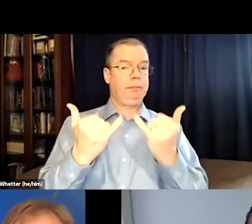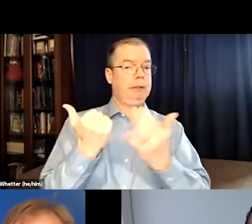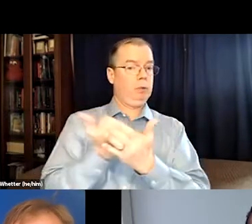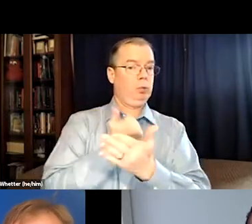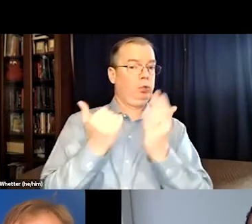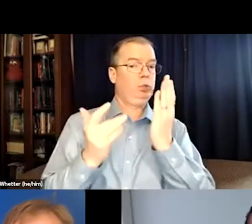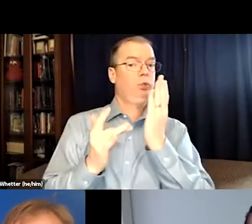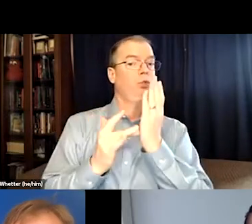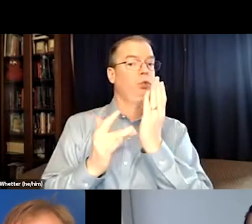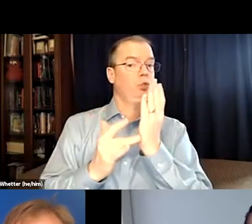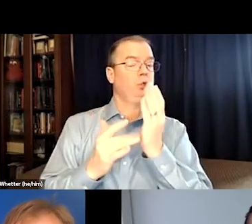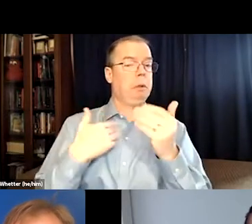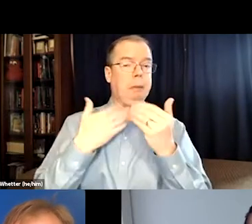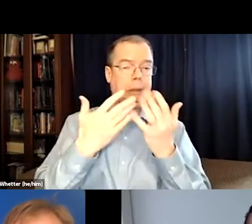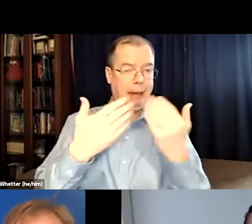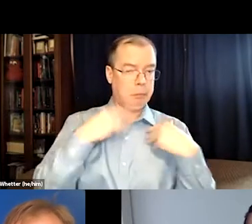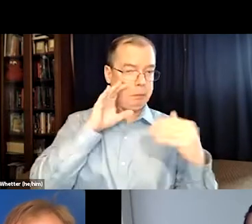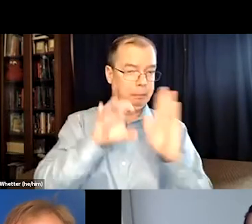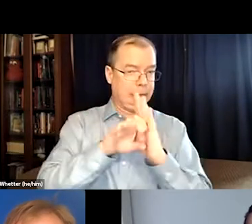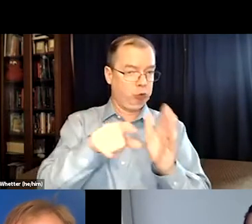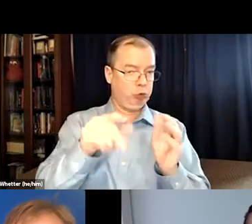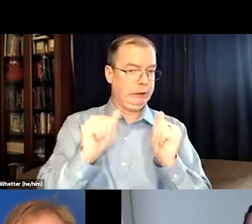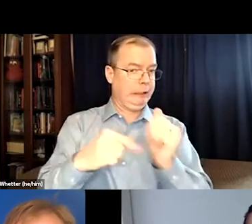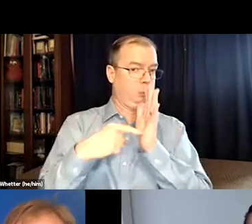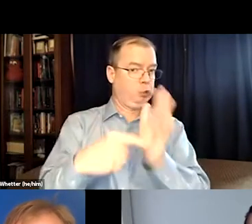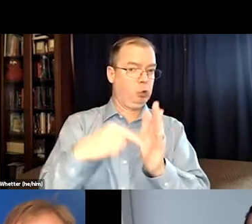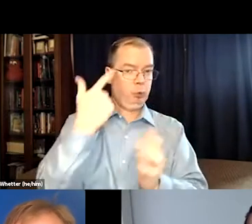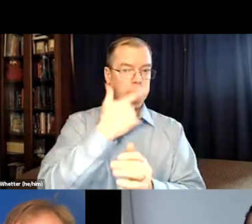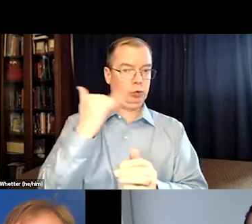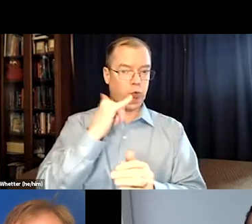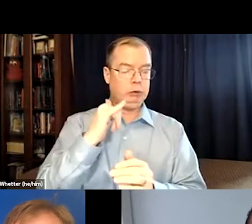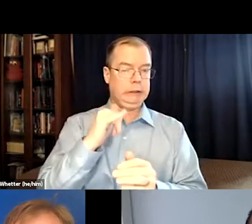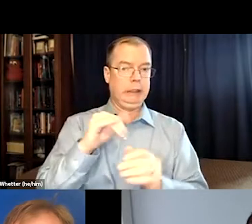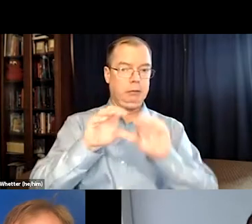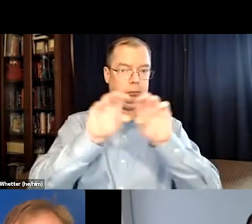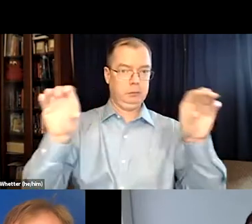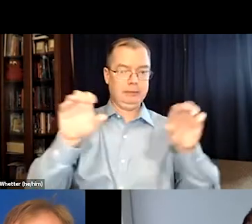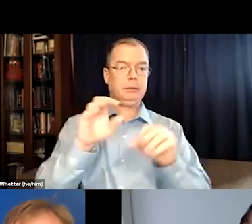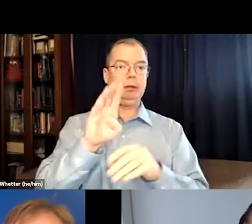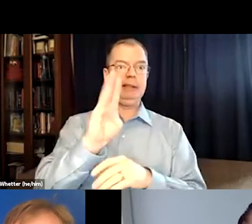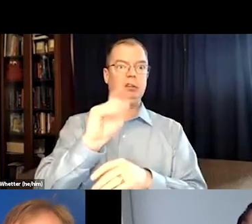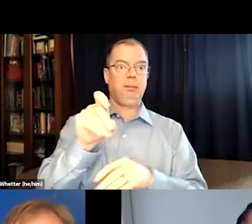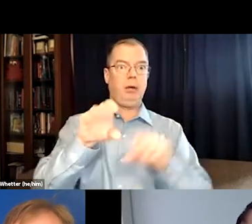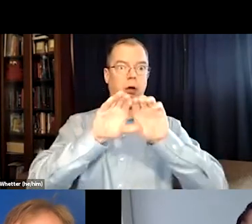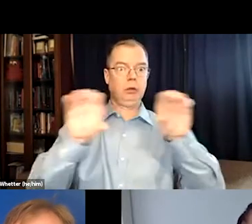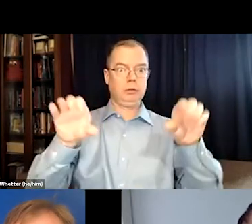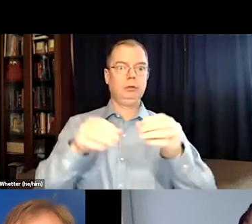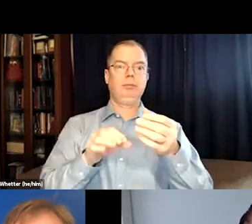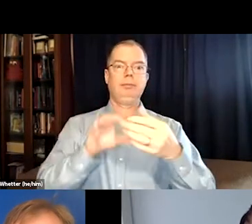And that was an older technology. And then a newer technology was added. And do you mind showing the picture that I sent you of what it looks like?